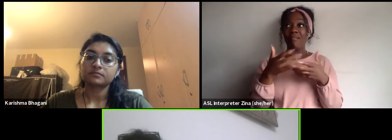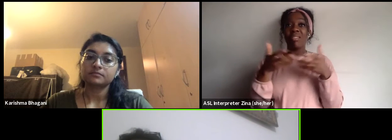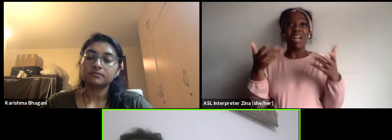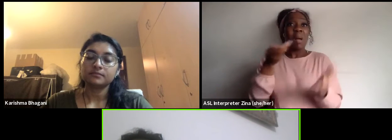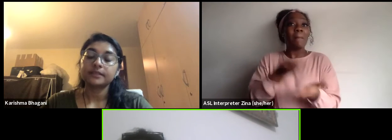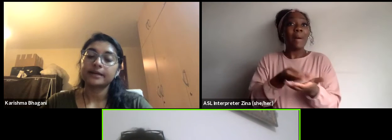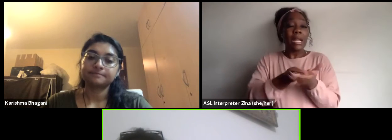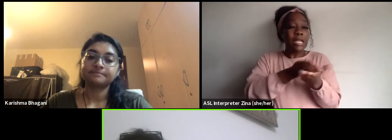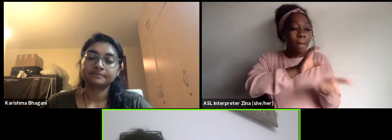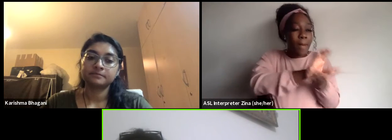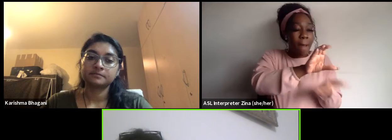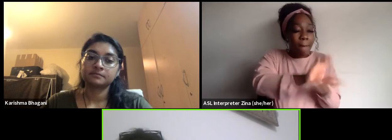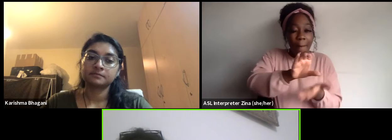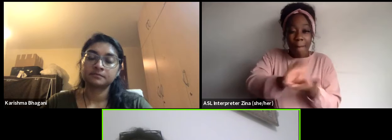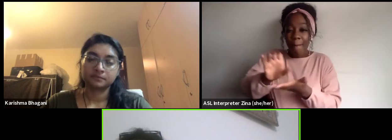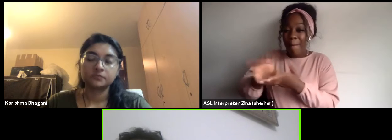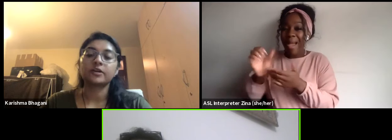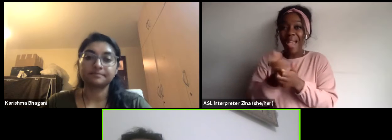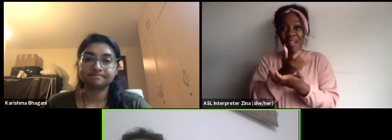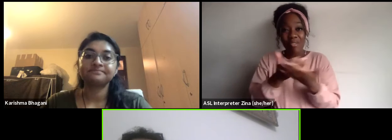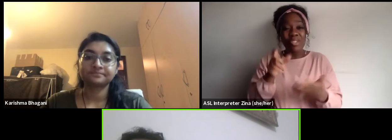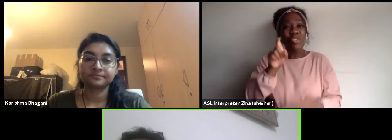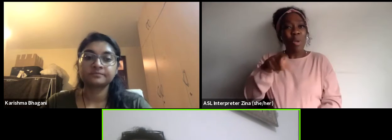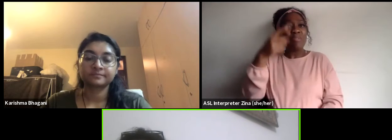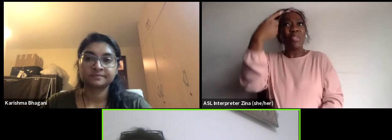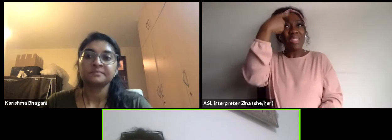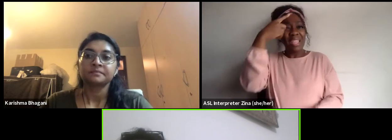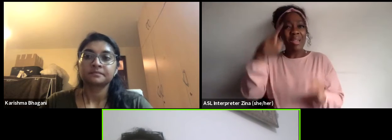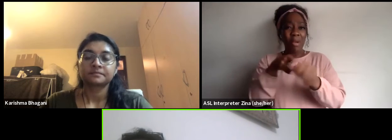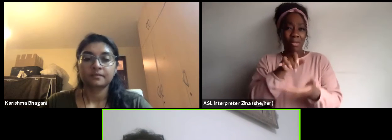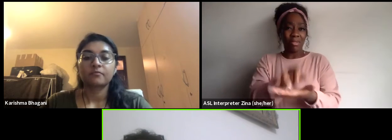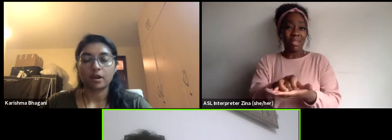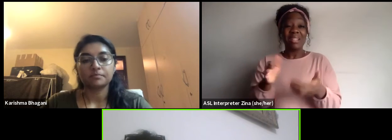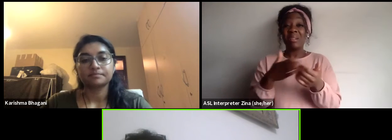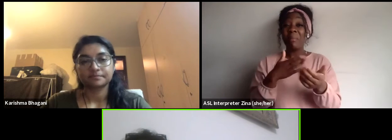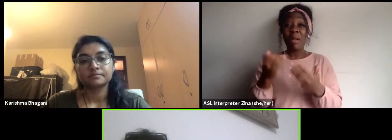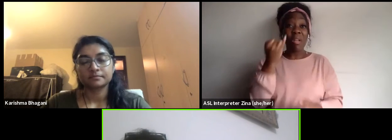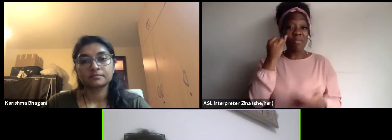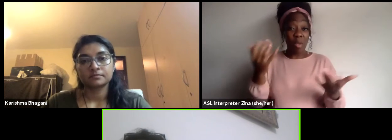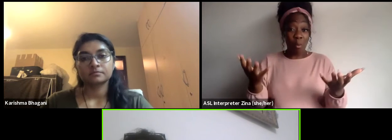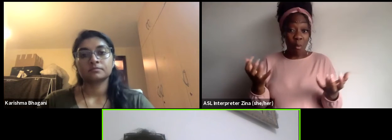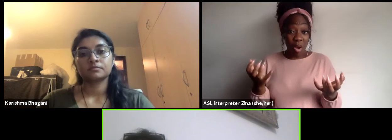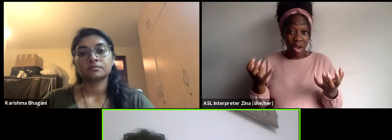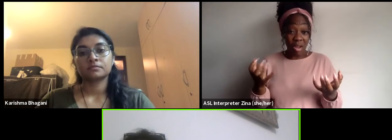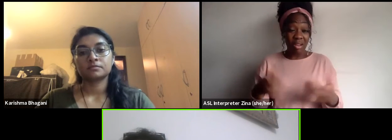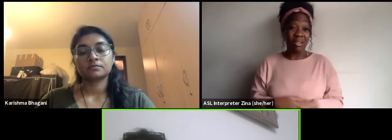You have to be realistic about that even if they want, and now with this context of the COVID